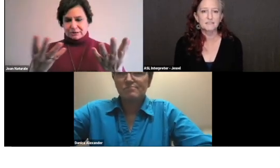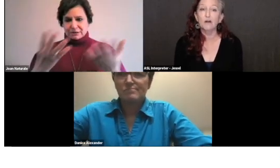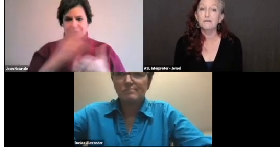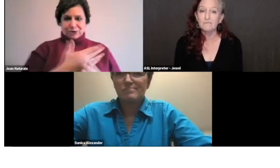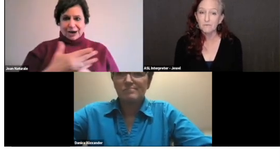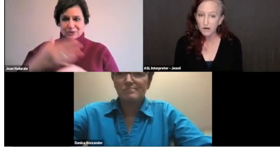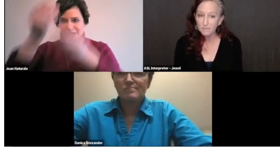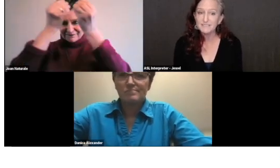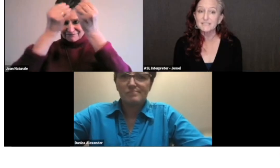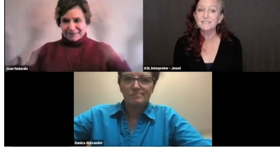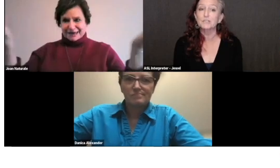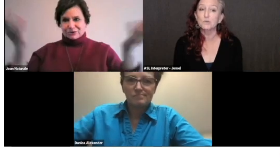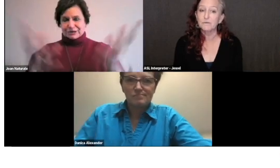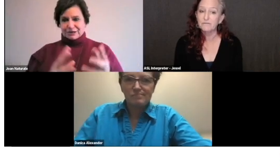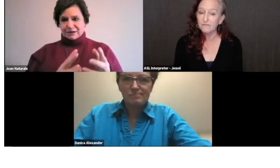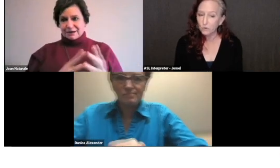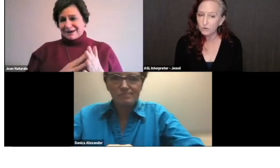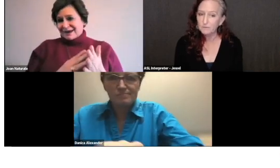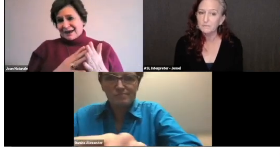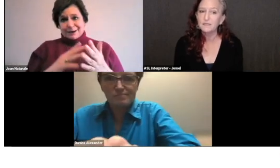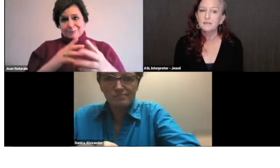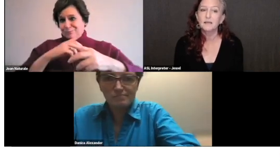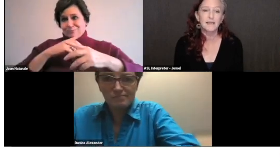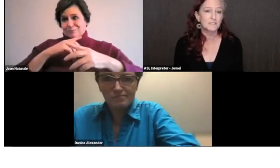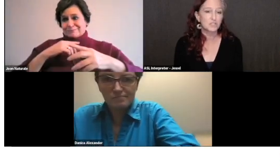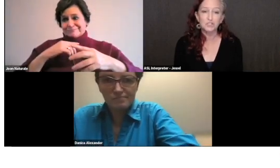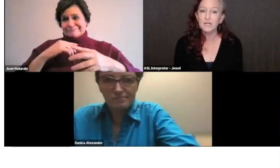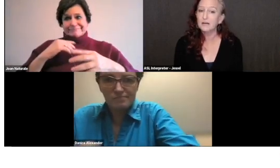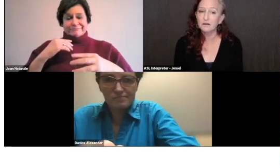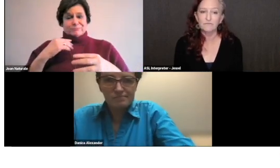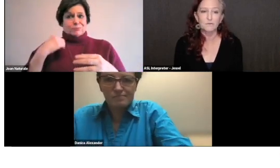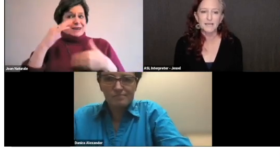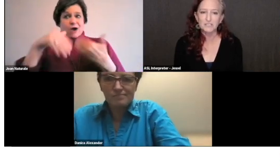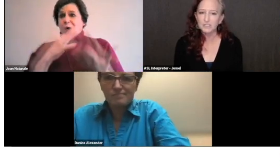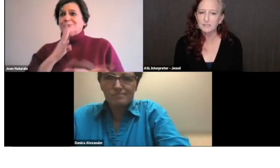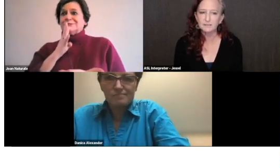Our business is to inform and to share information.